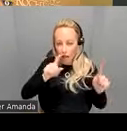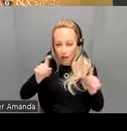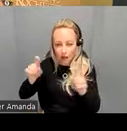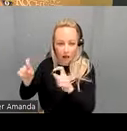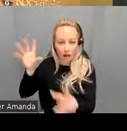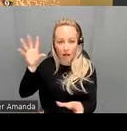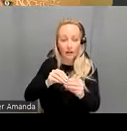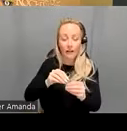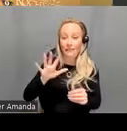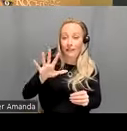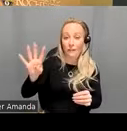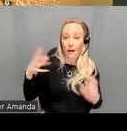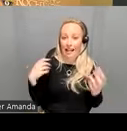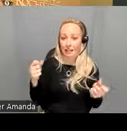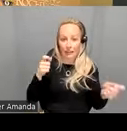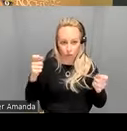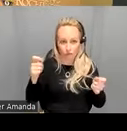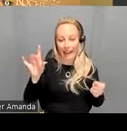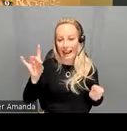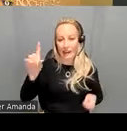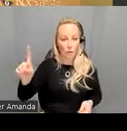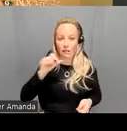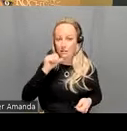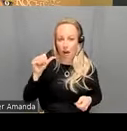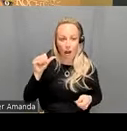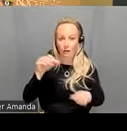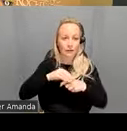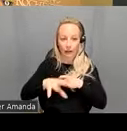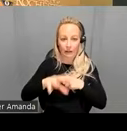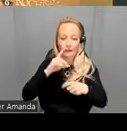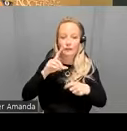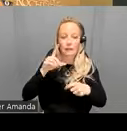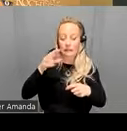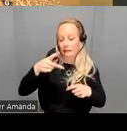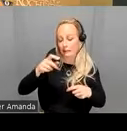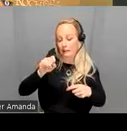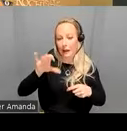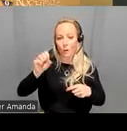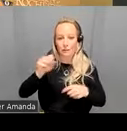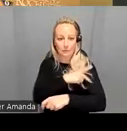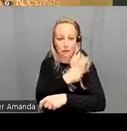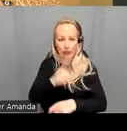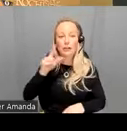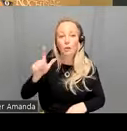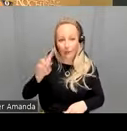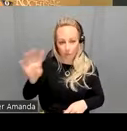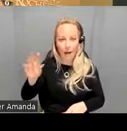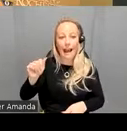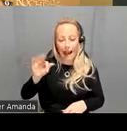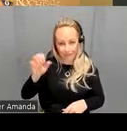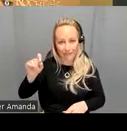controls um 81 non-effective psychosis patients and 24 affective psychosis patients and each of